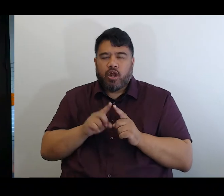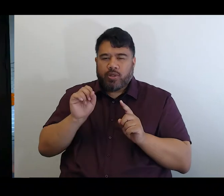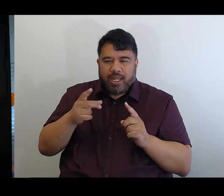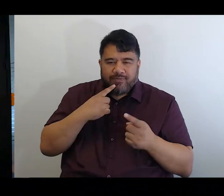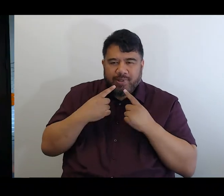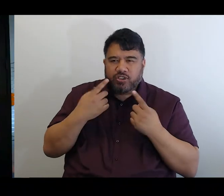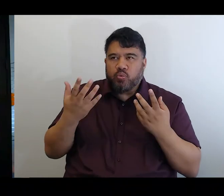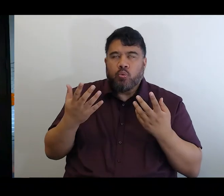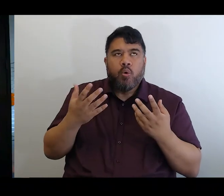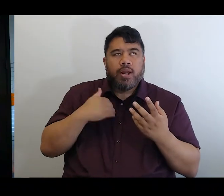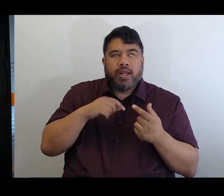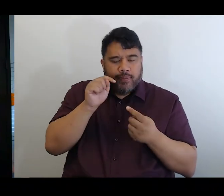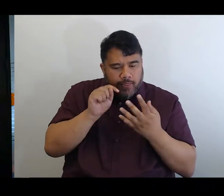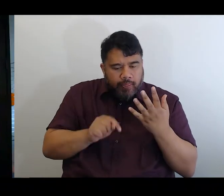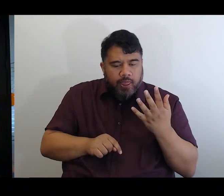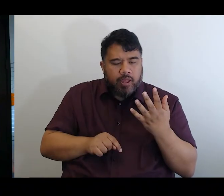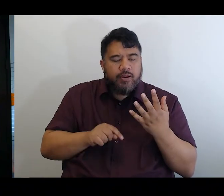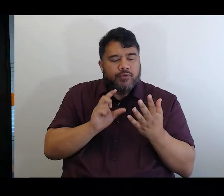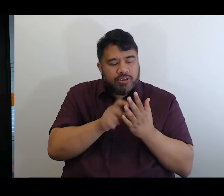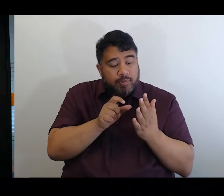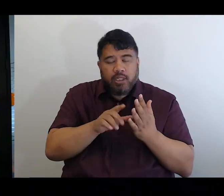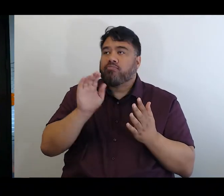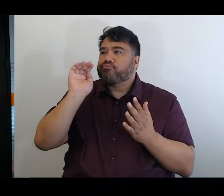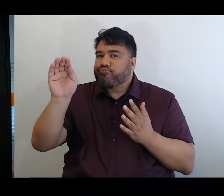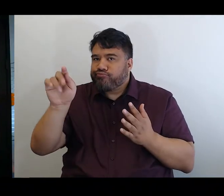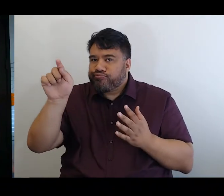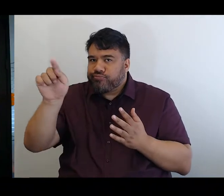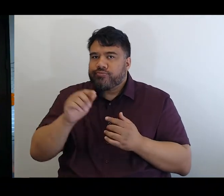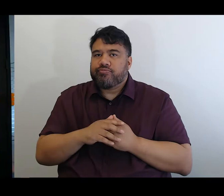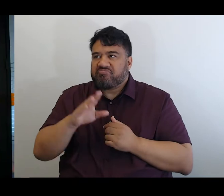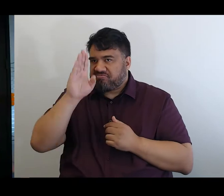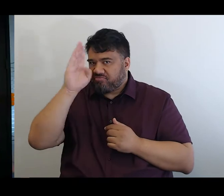on disability. It’s going to take us a little while to build that.